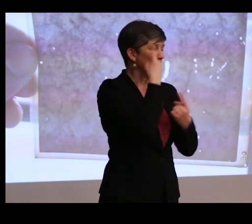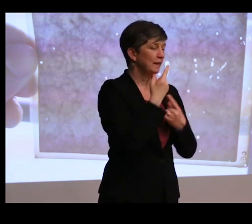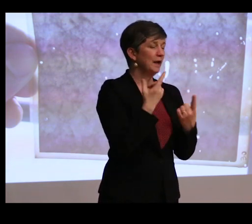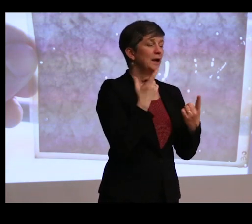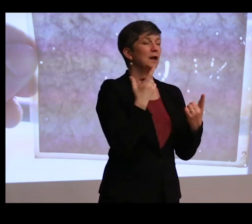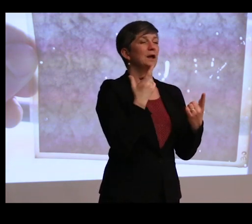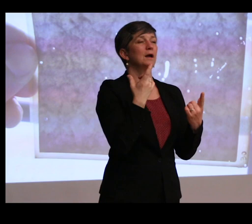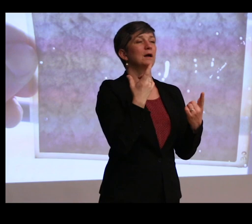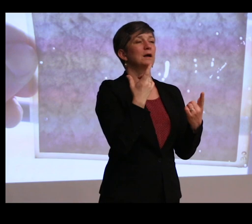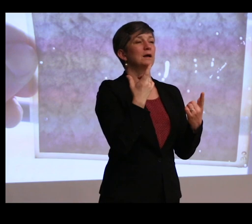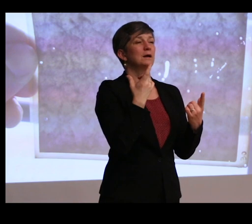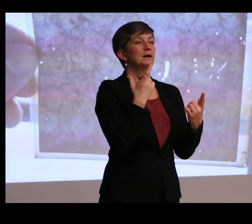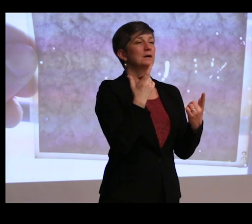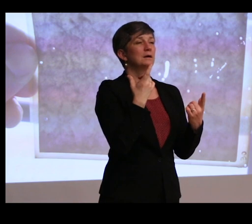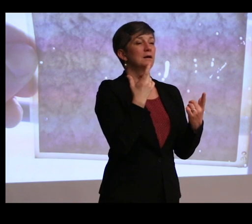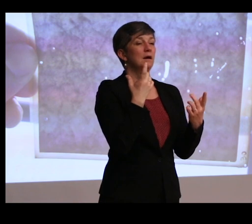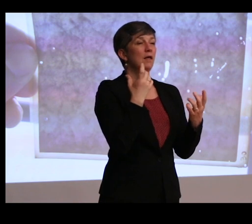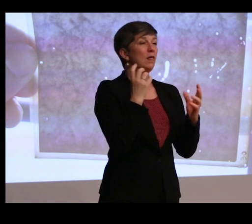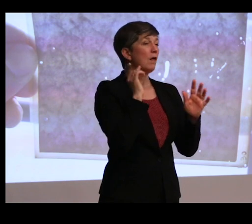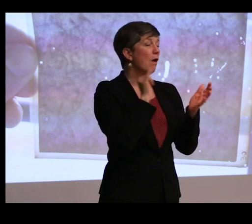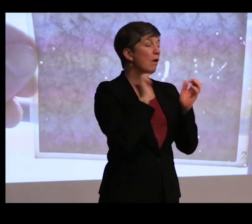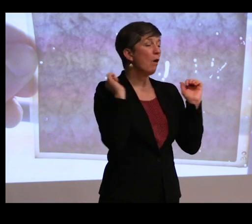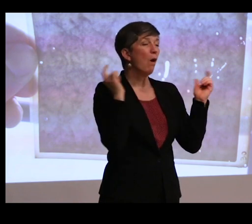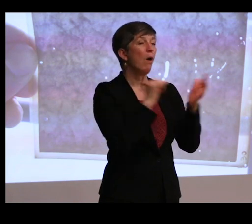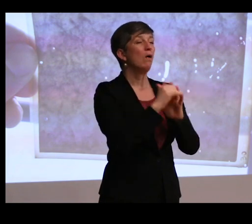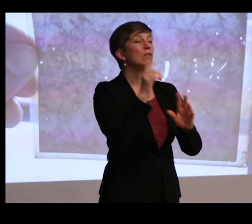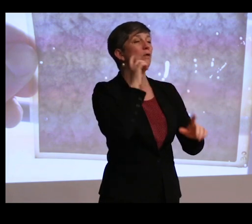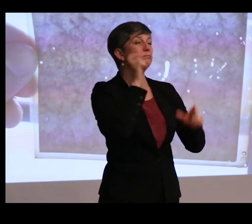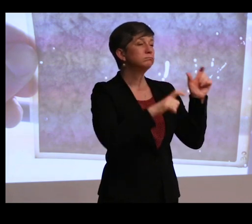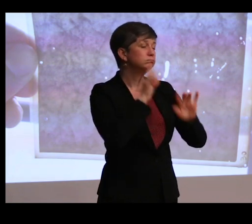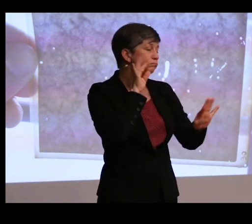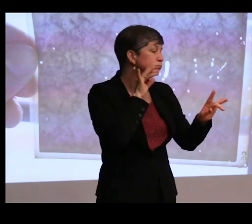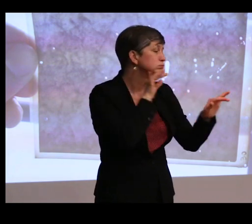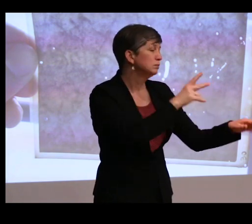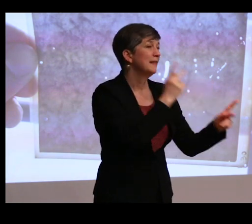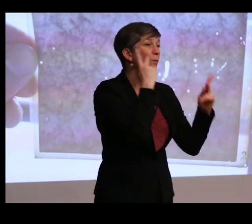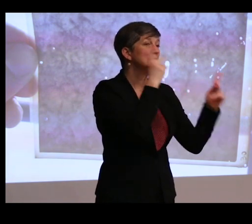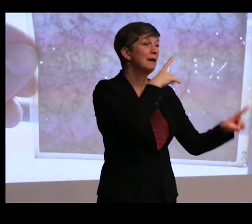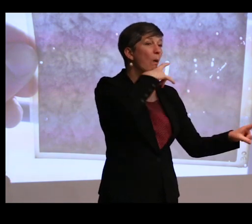the mass visitors were that they were seeing an old thing?